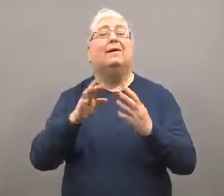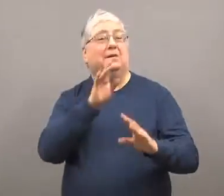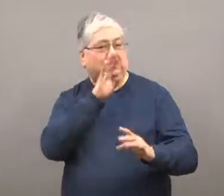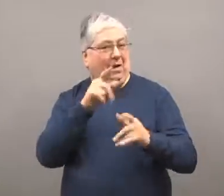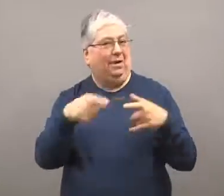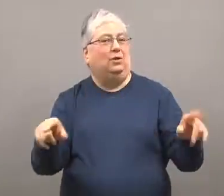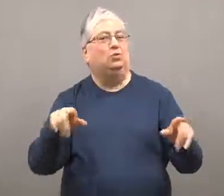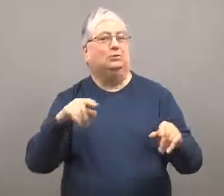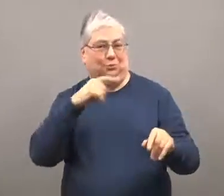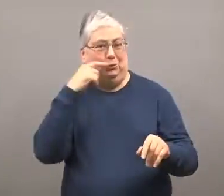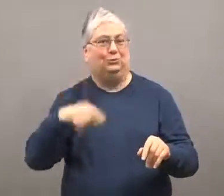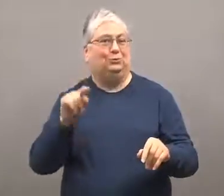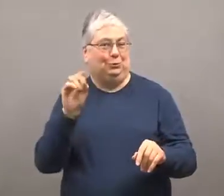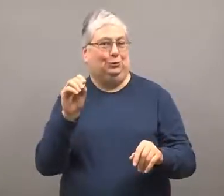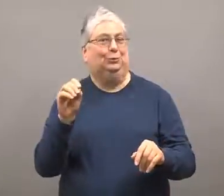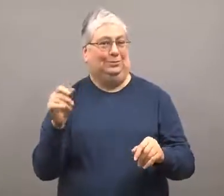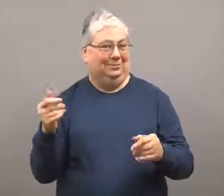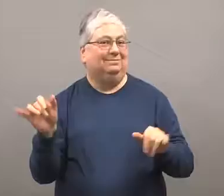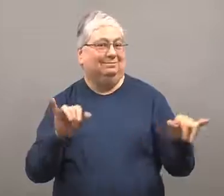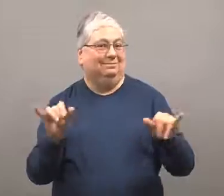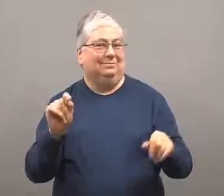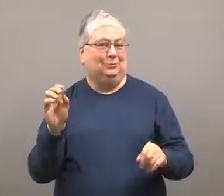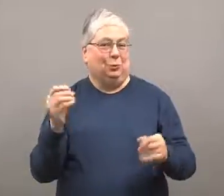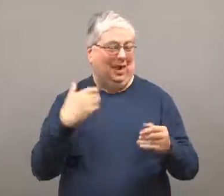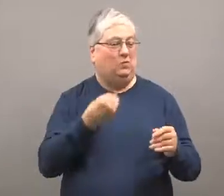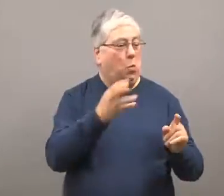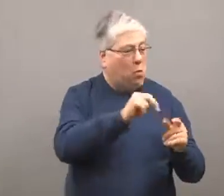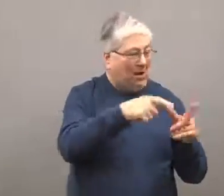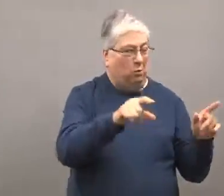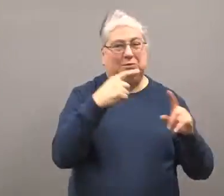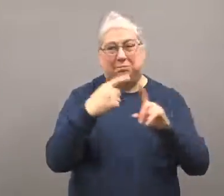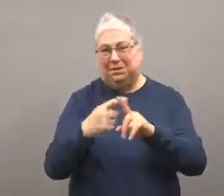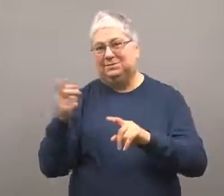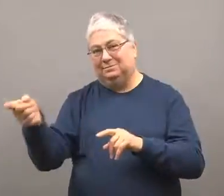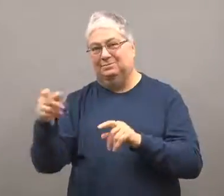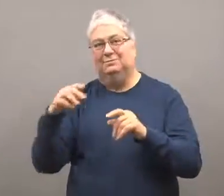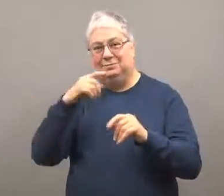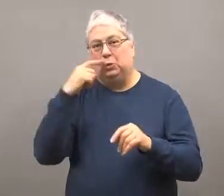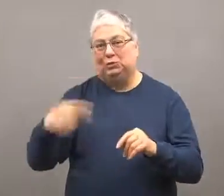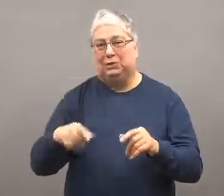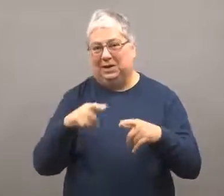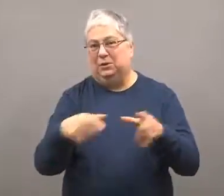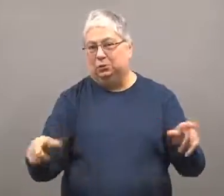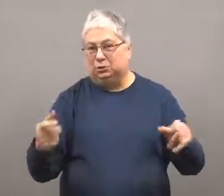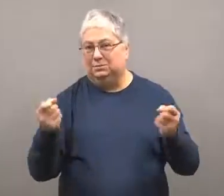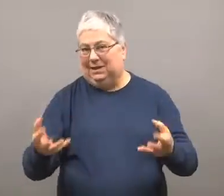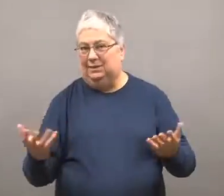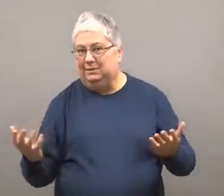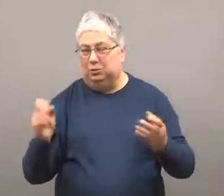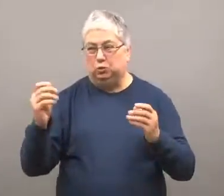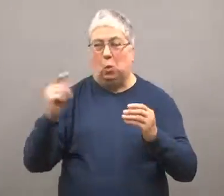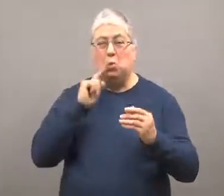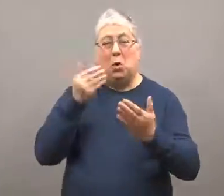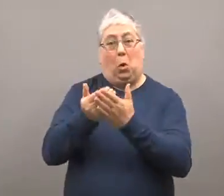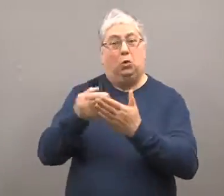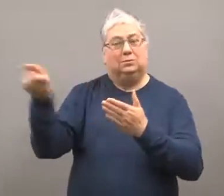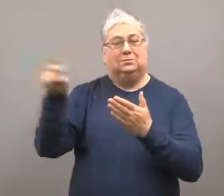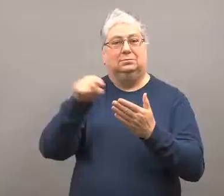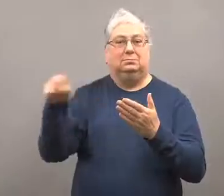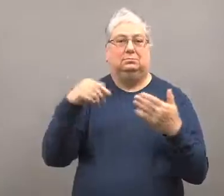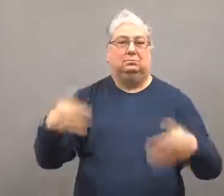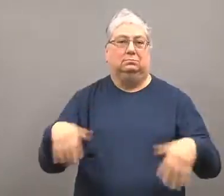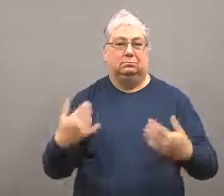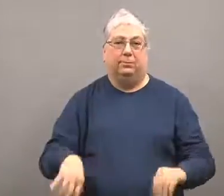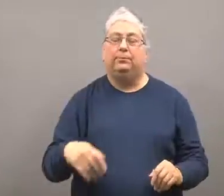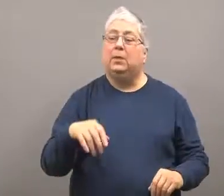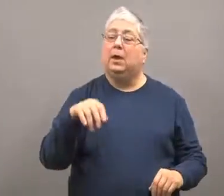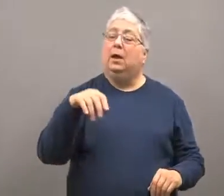Many speak Ukrainian, and many are also Russian speakers.